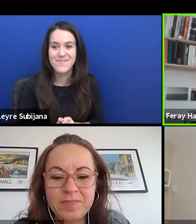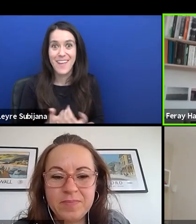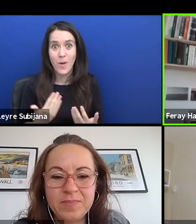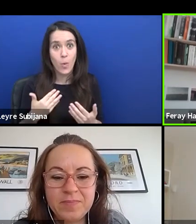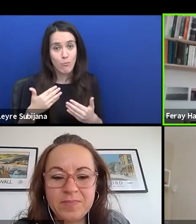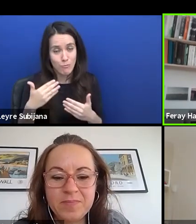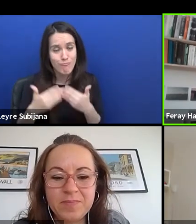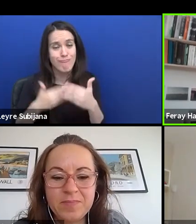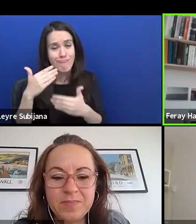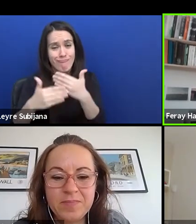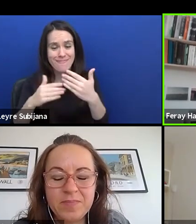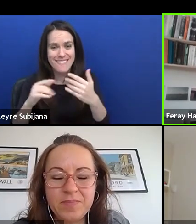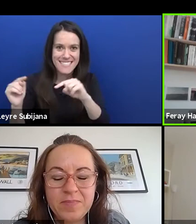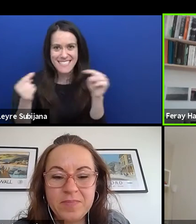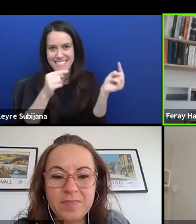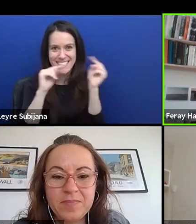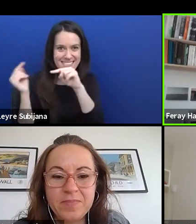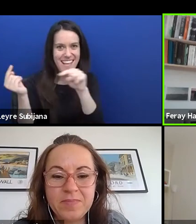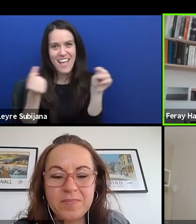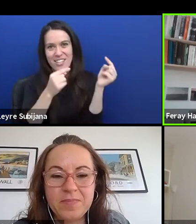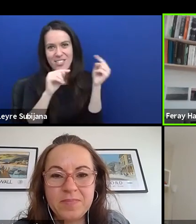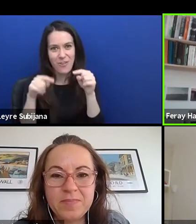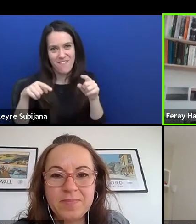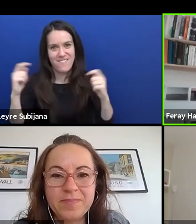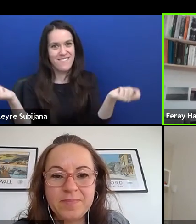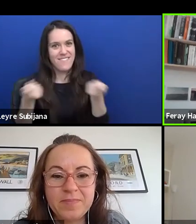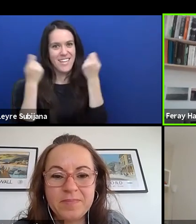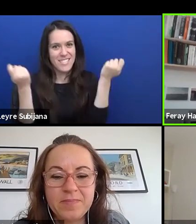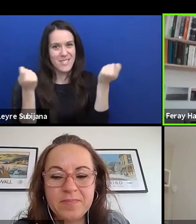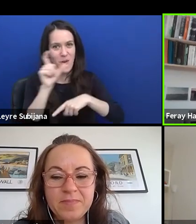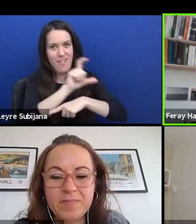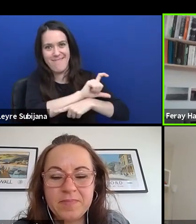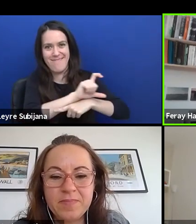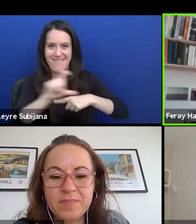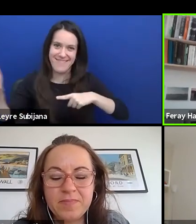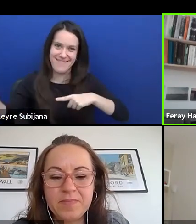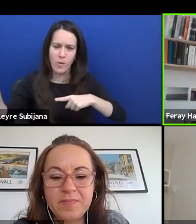Also on this festival was a lot of interesting program